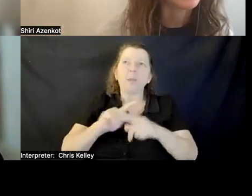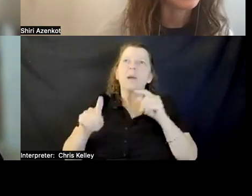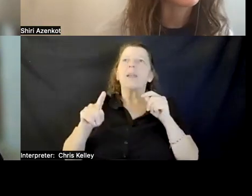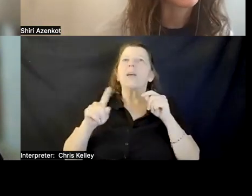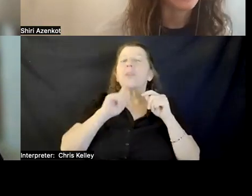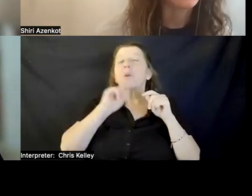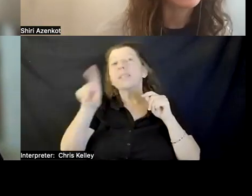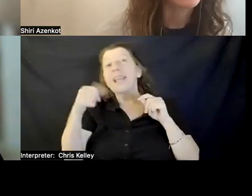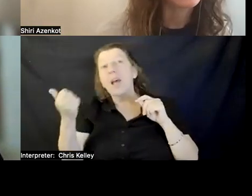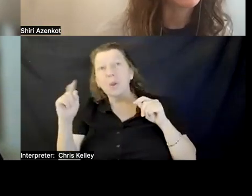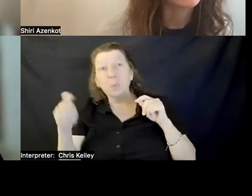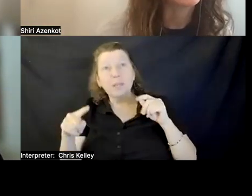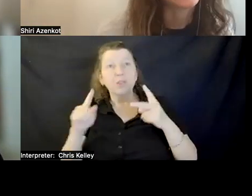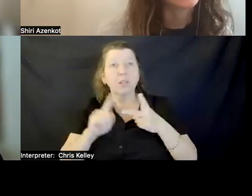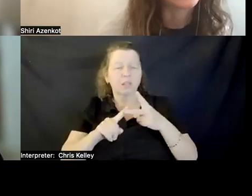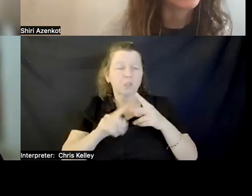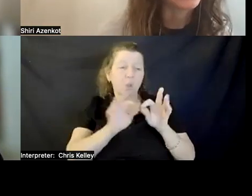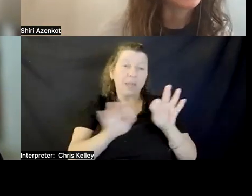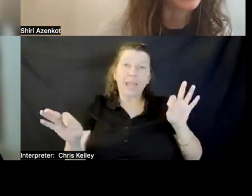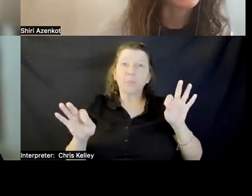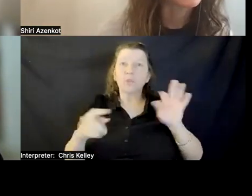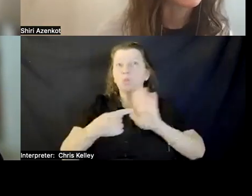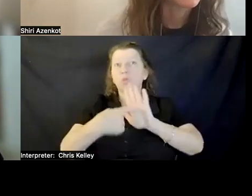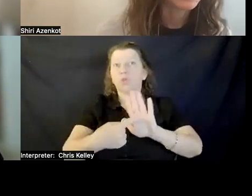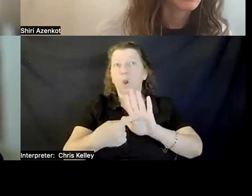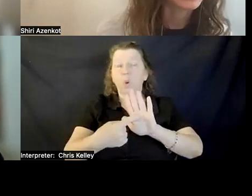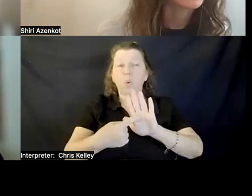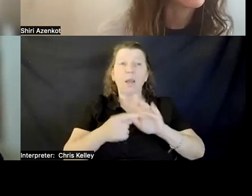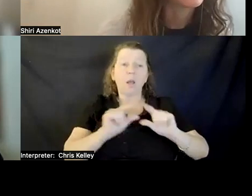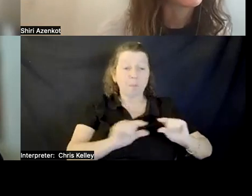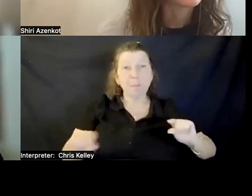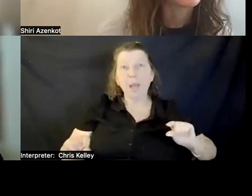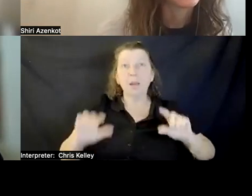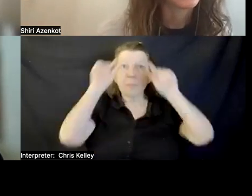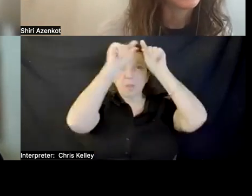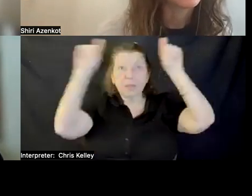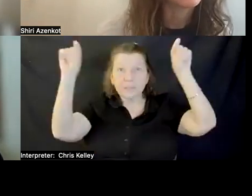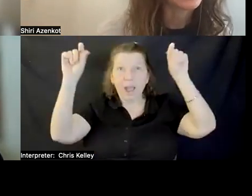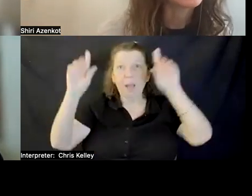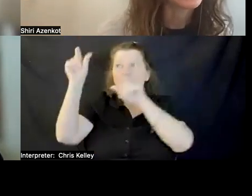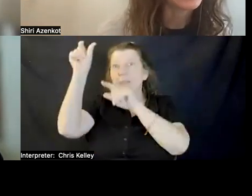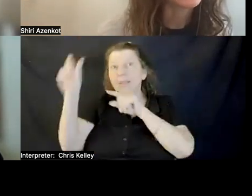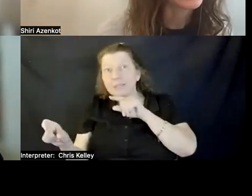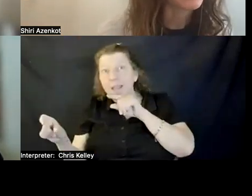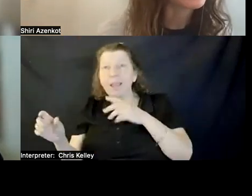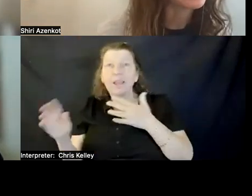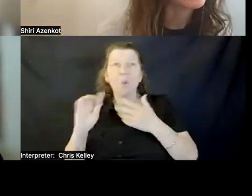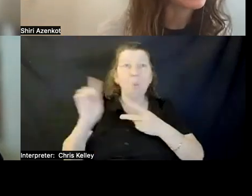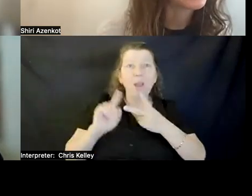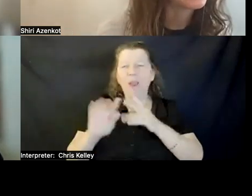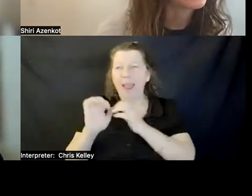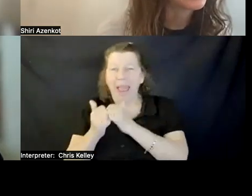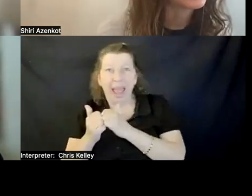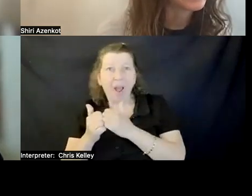HOW SHOULD THE CAPTIONS BE DISPLAYED? WHERE SHOULD THEY BE DISPLAYED? ACTUALLY, CAPTIONING, THERE'S A